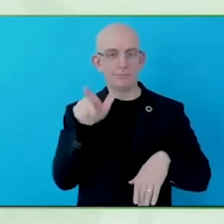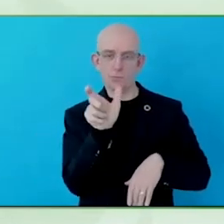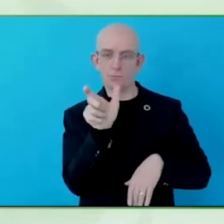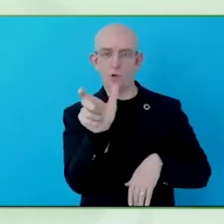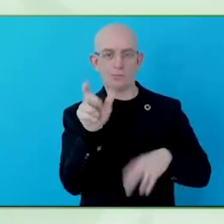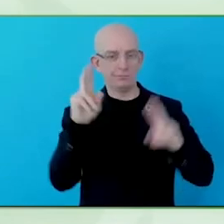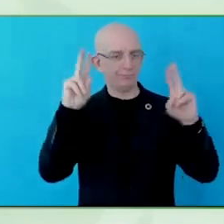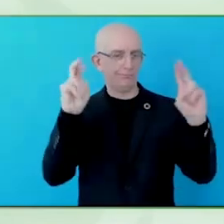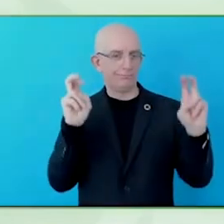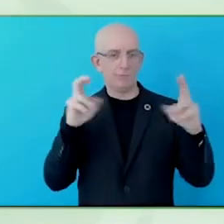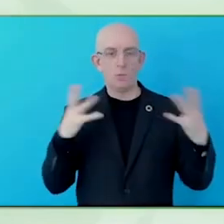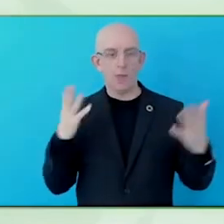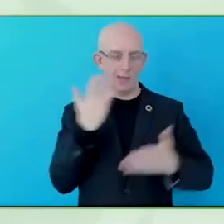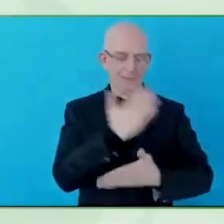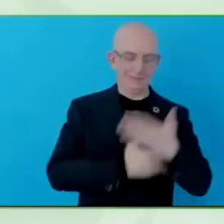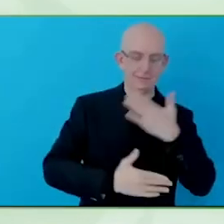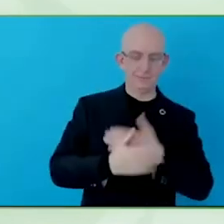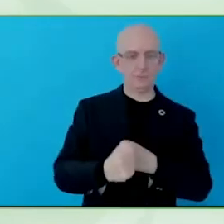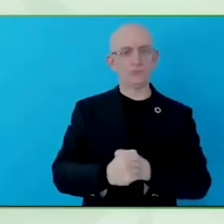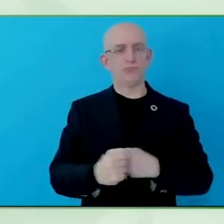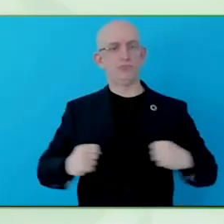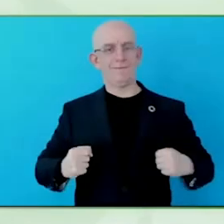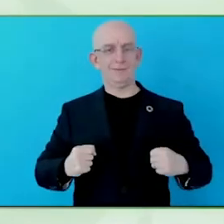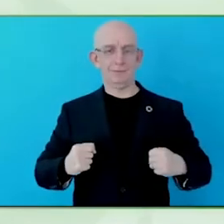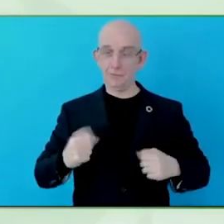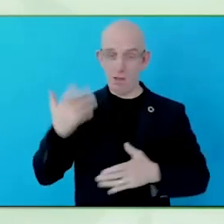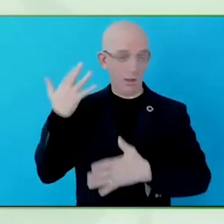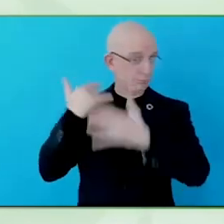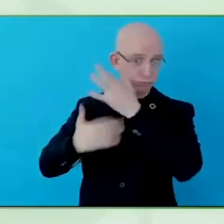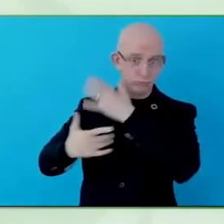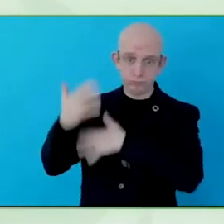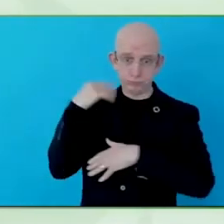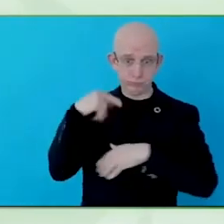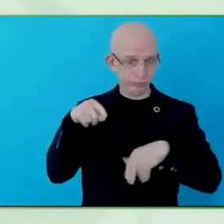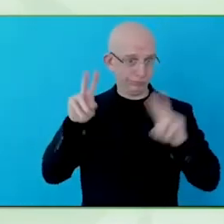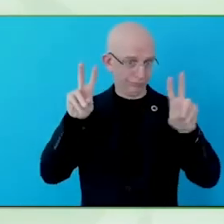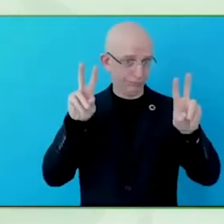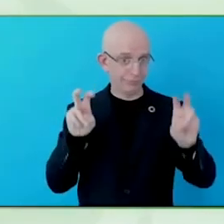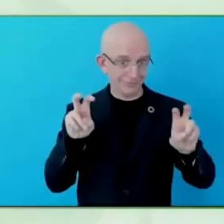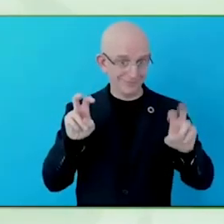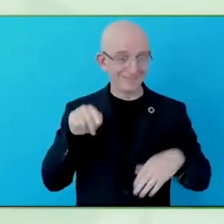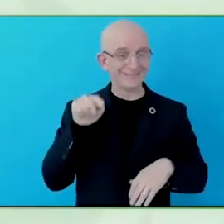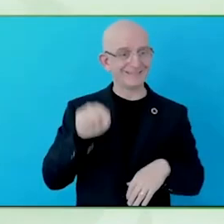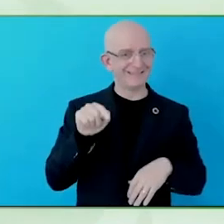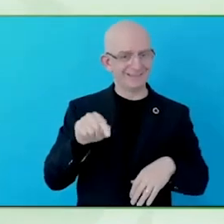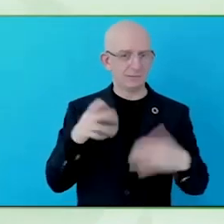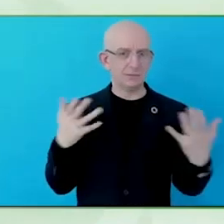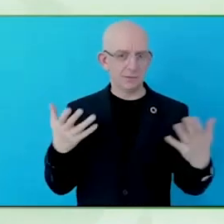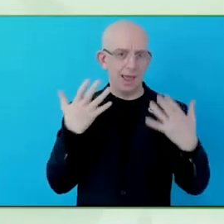groups access, free, I adapt for individuals, or adjustments, and